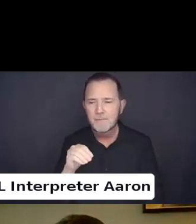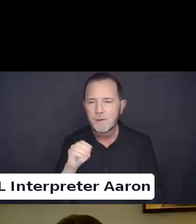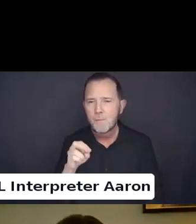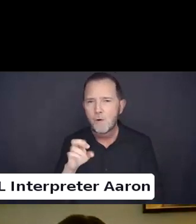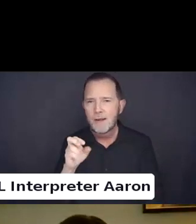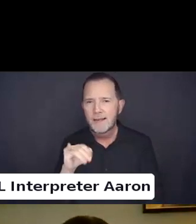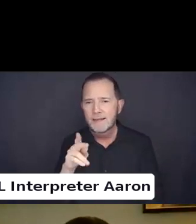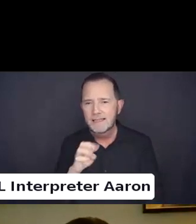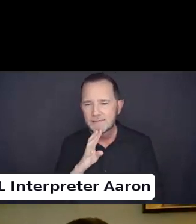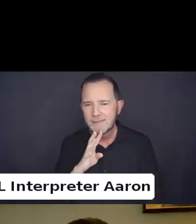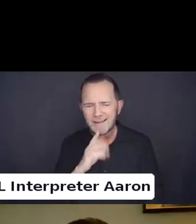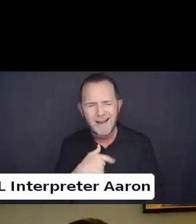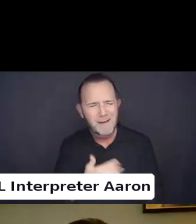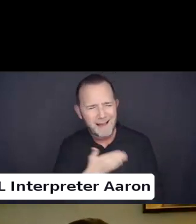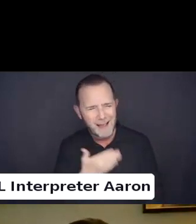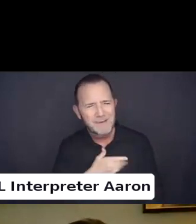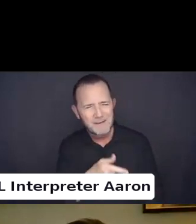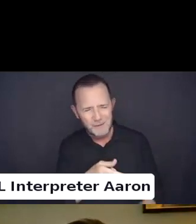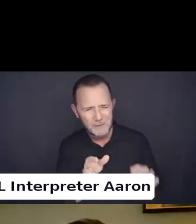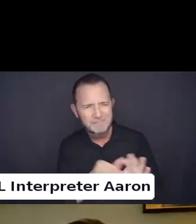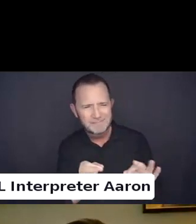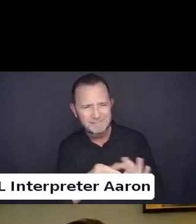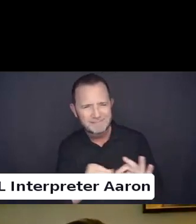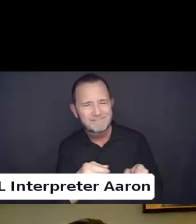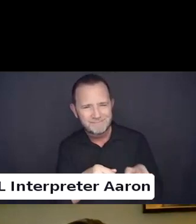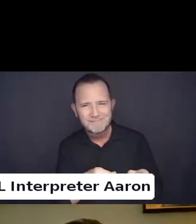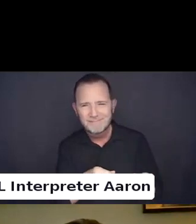As multifaceted as every last one of us is.